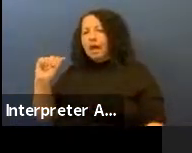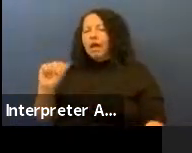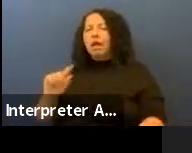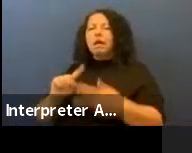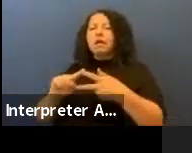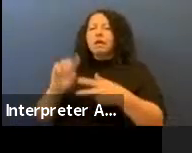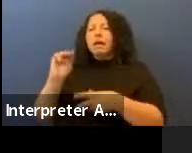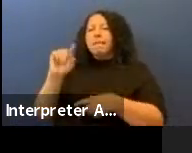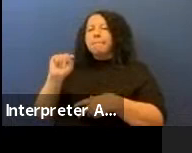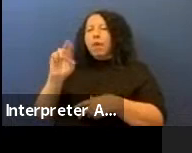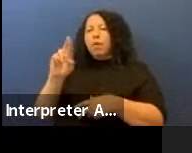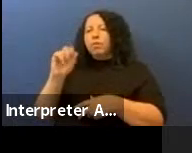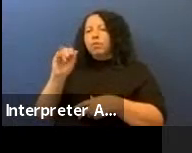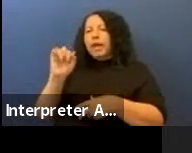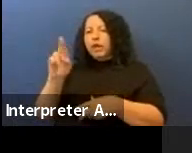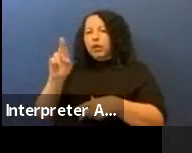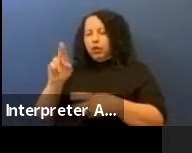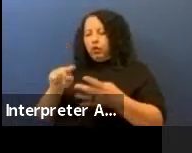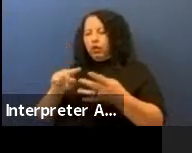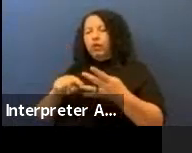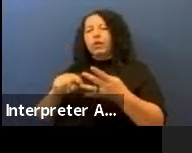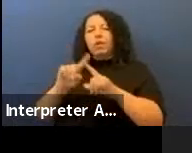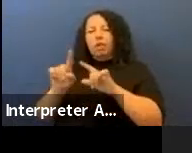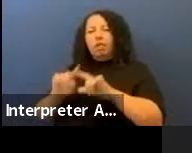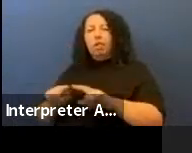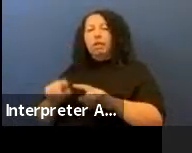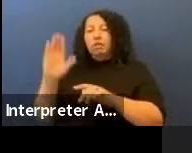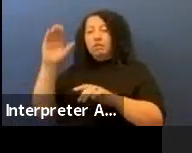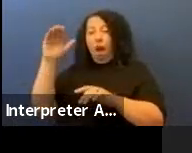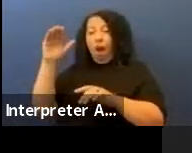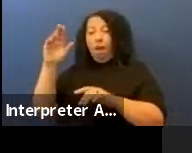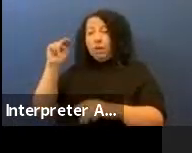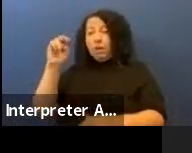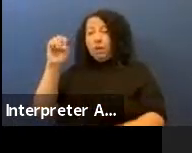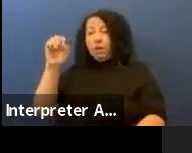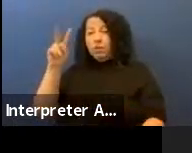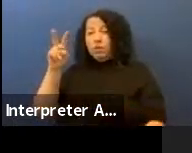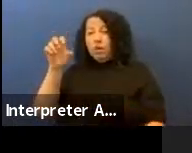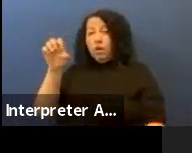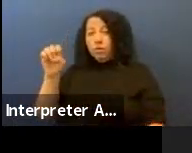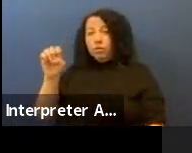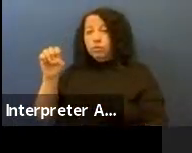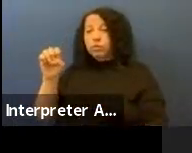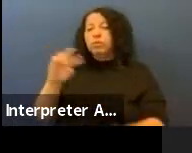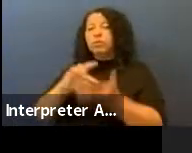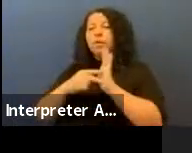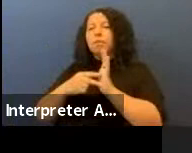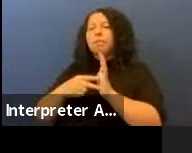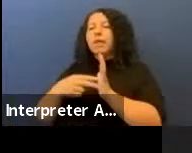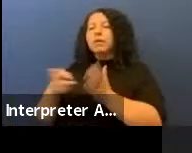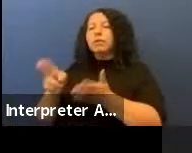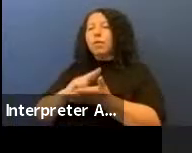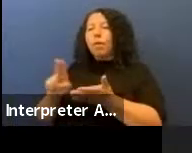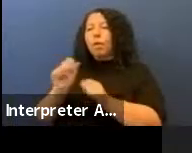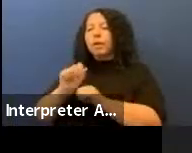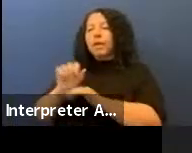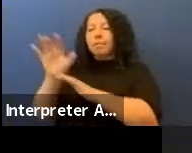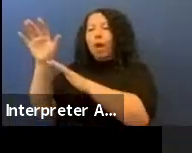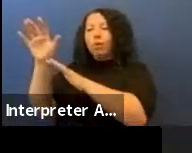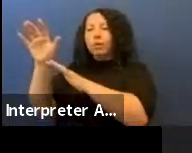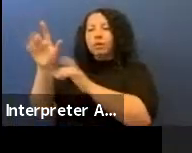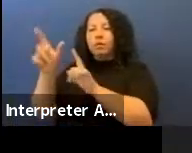the top one is Noavose which is "Holy Mountain" in Cheyenne